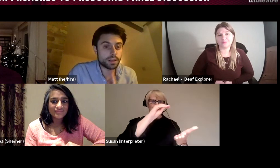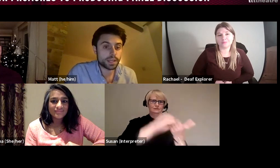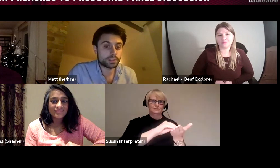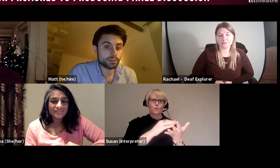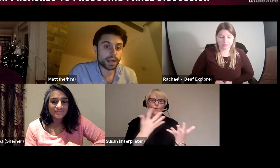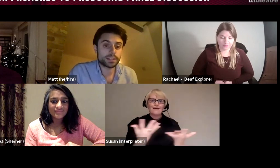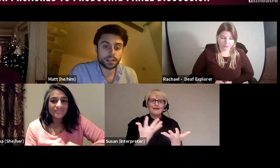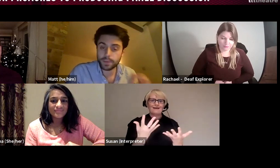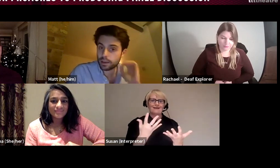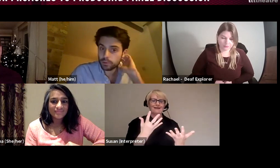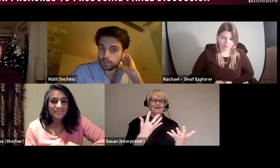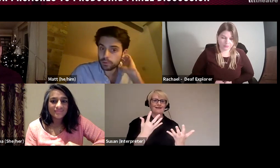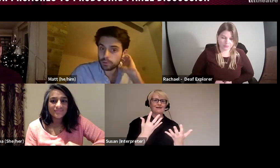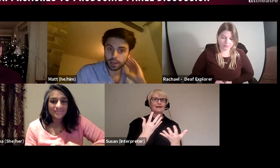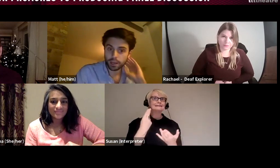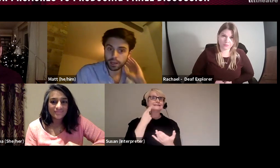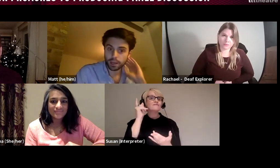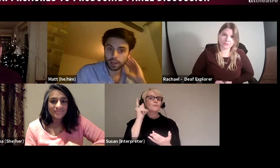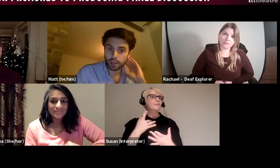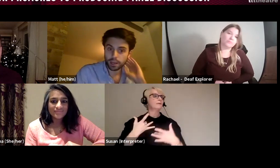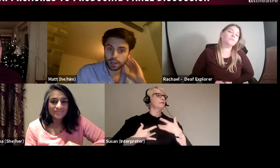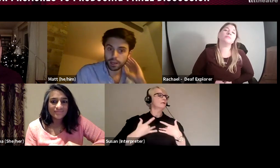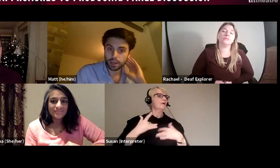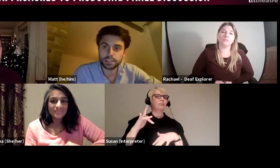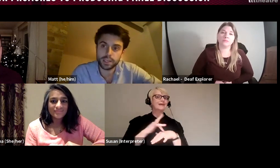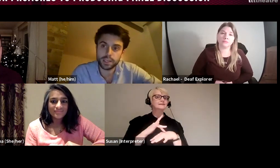interested in Theatre will pick up your adverts, I had an interesting conversation this week